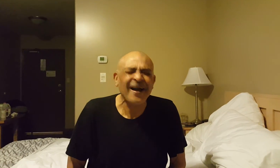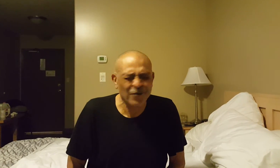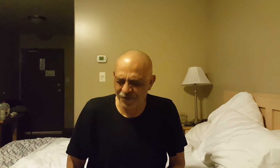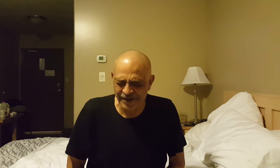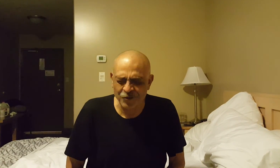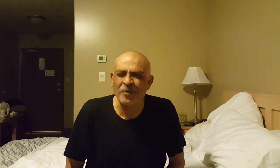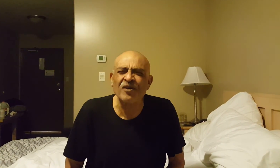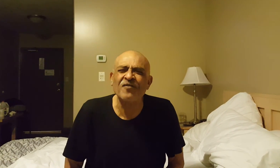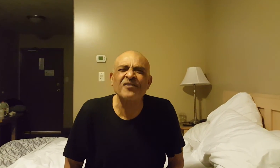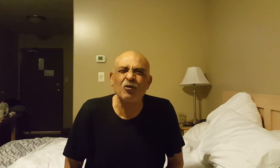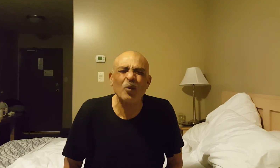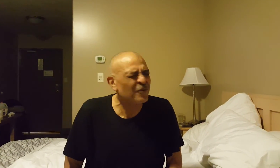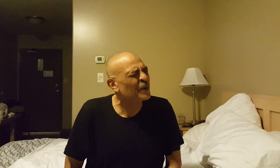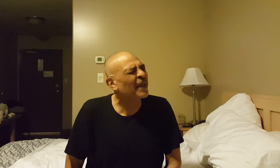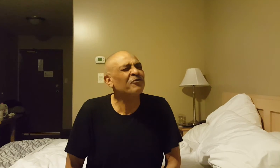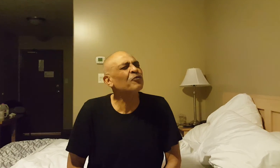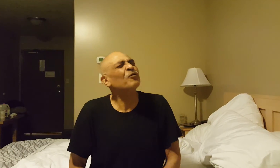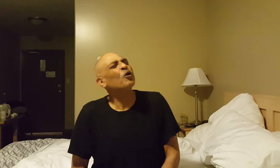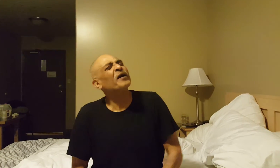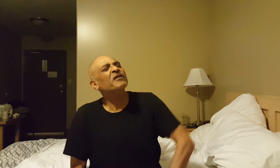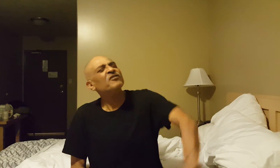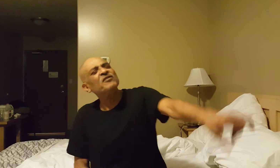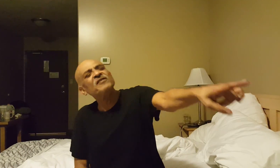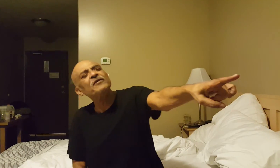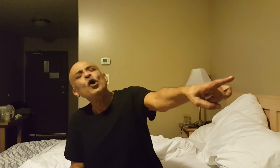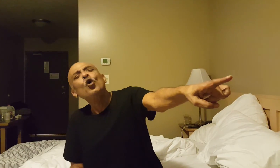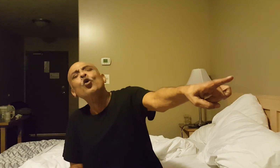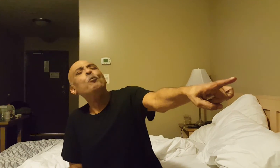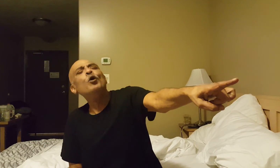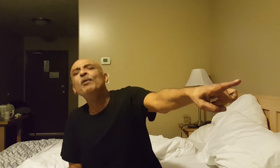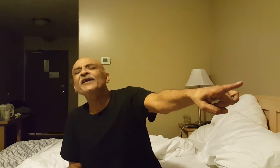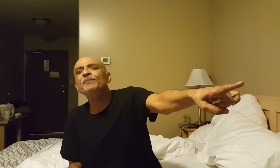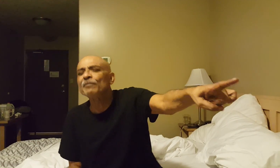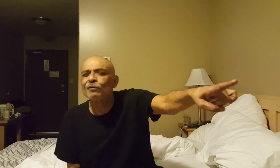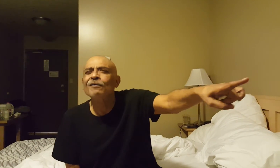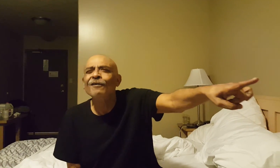I don't think too many of us do. We like to look at a distance and say "oh poor blind people".